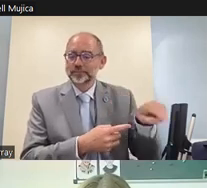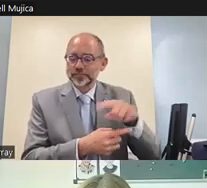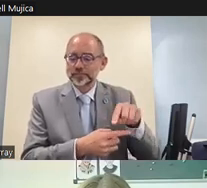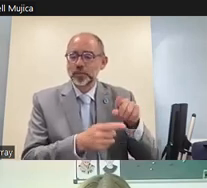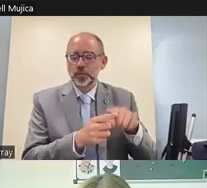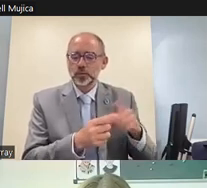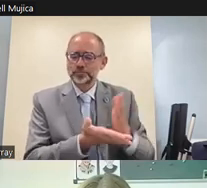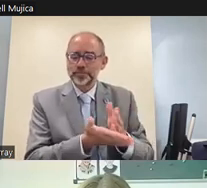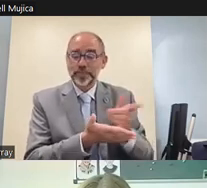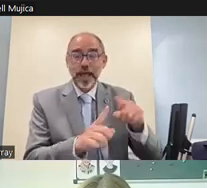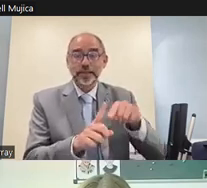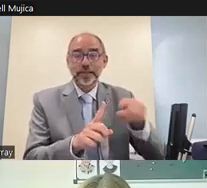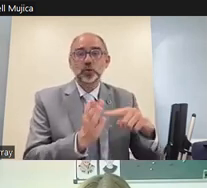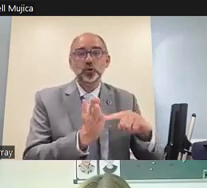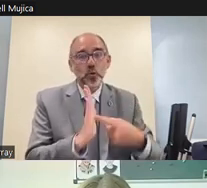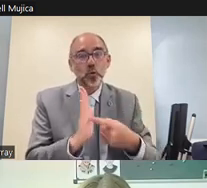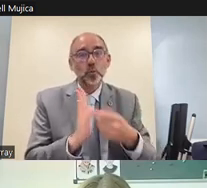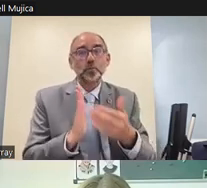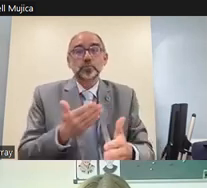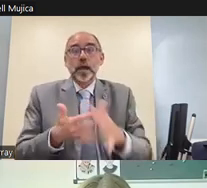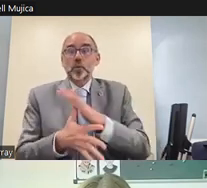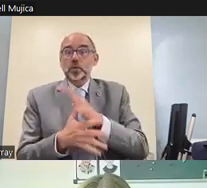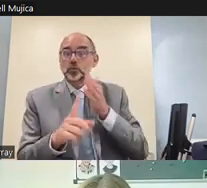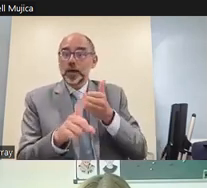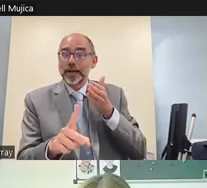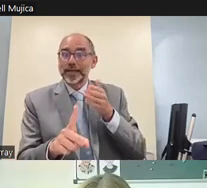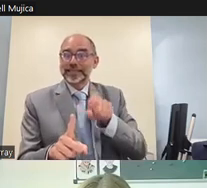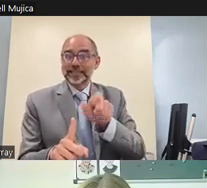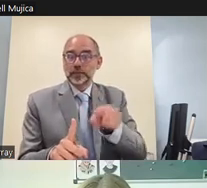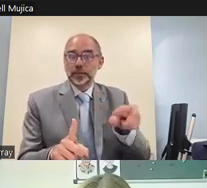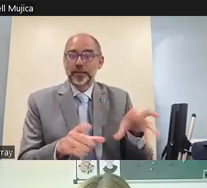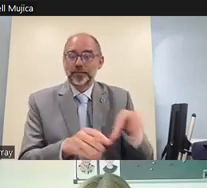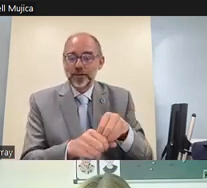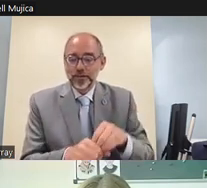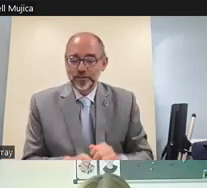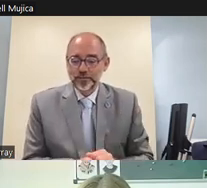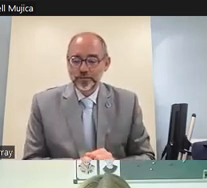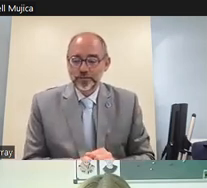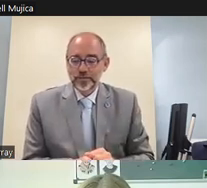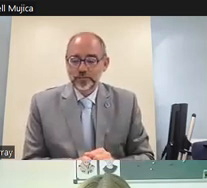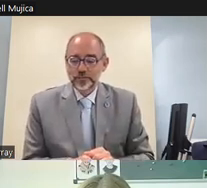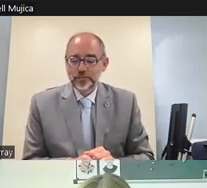we must move forward with digital learning it is important that organizations of deaf people